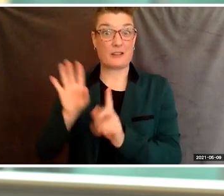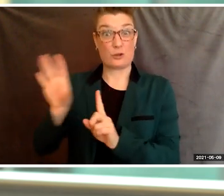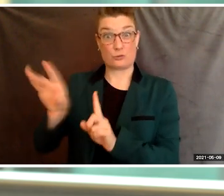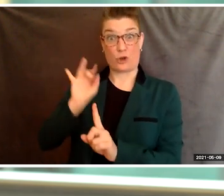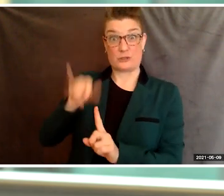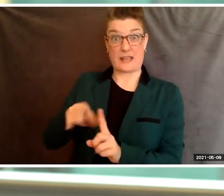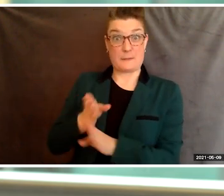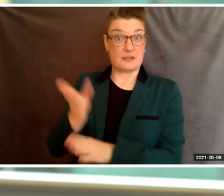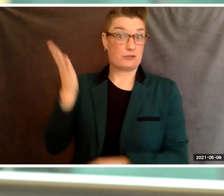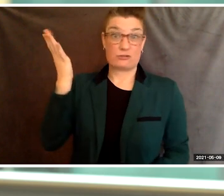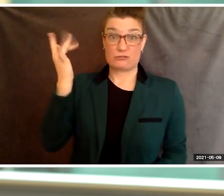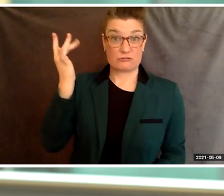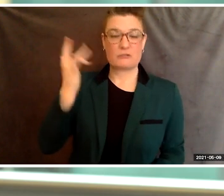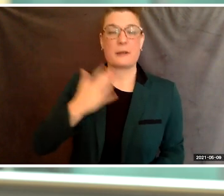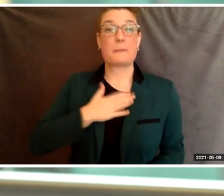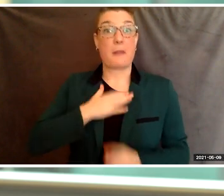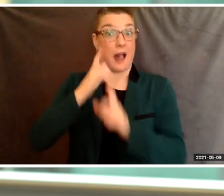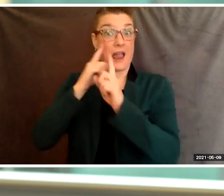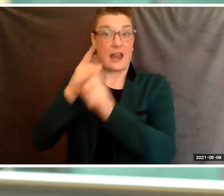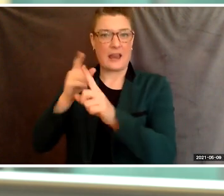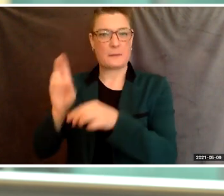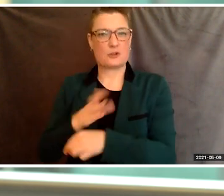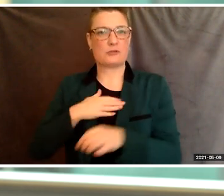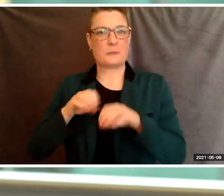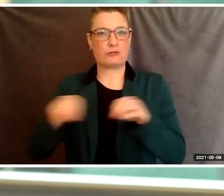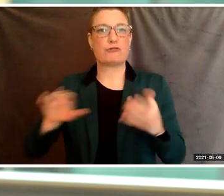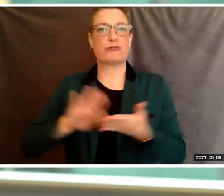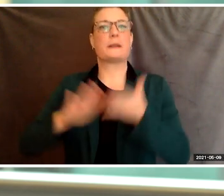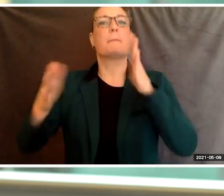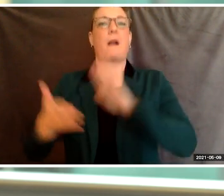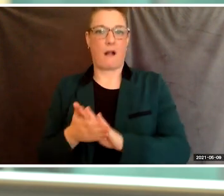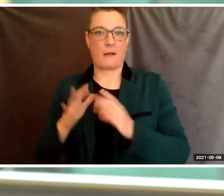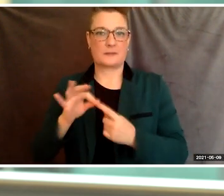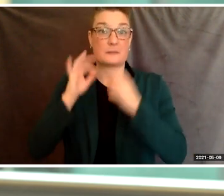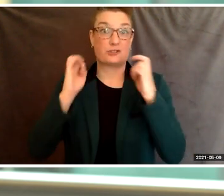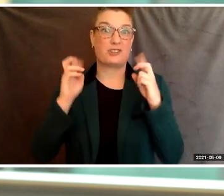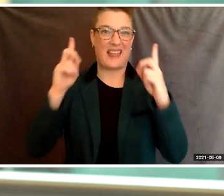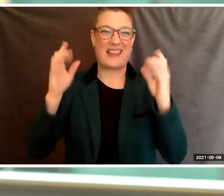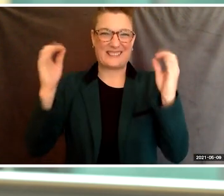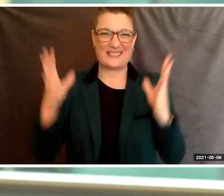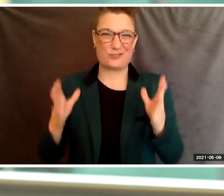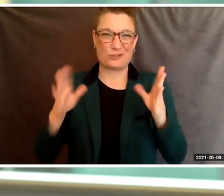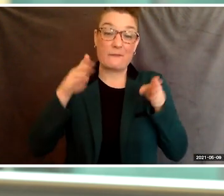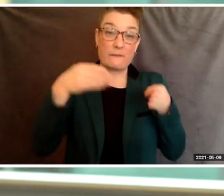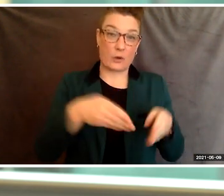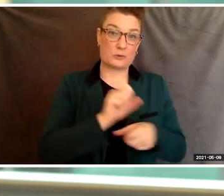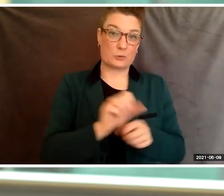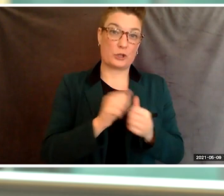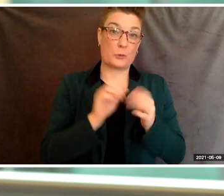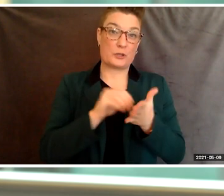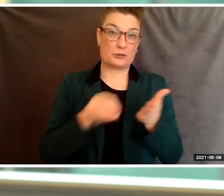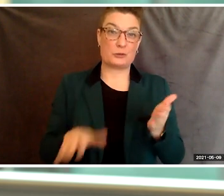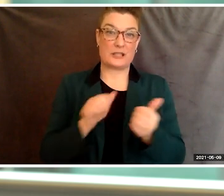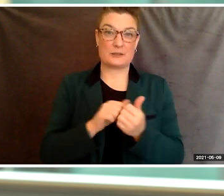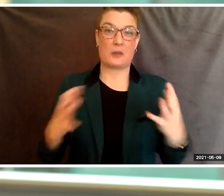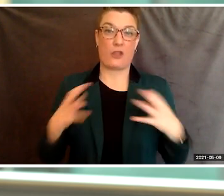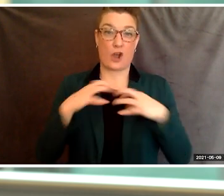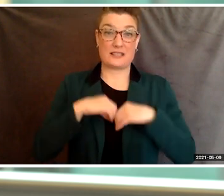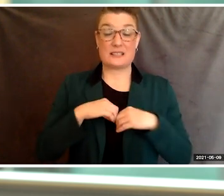because my aim is to use that degree to become a special education teacher with a focus on working with autism. As a high school student, I had spent a great deal